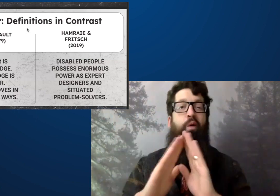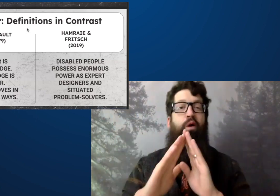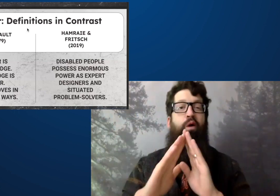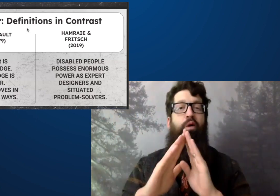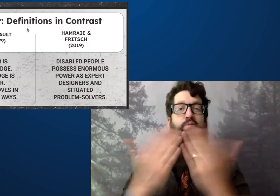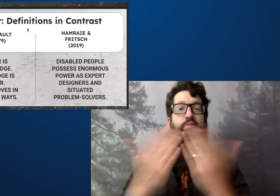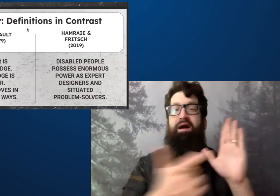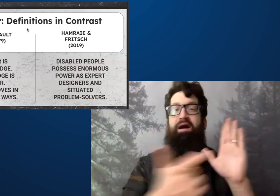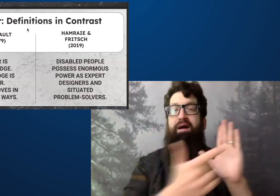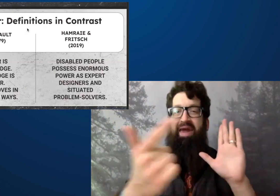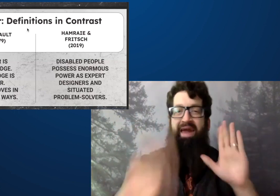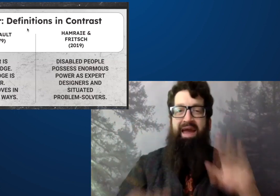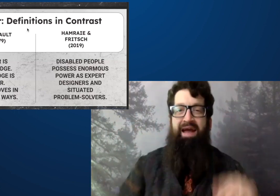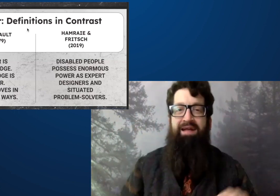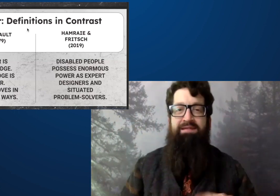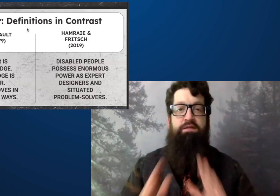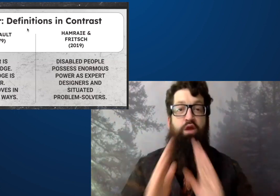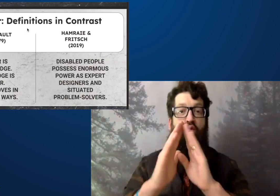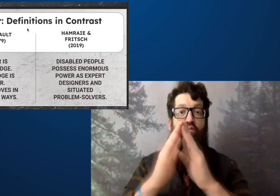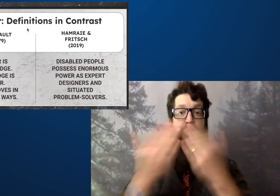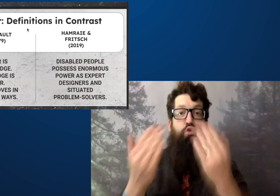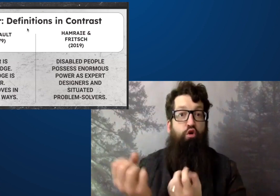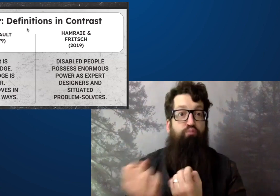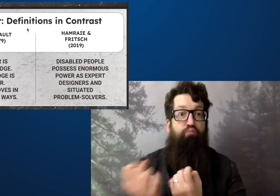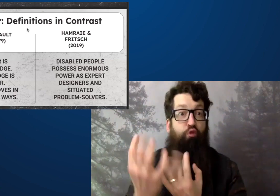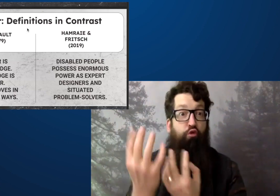In the United States right now,